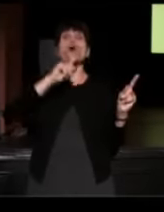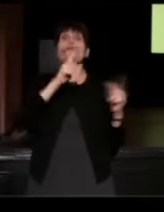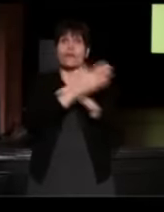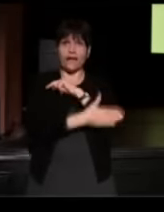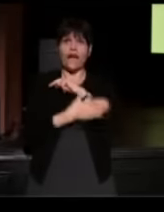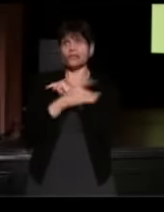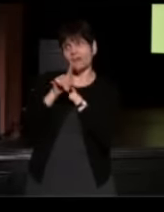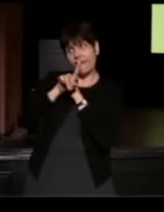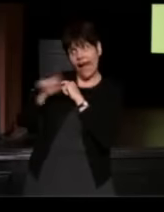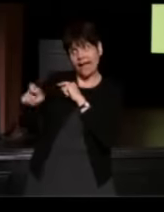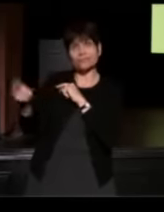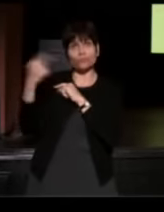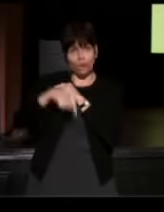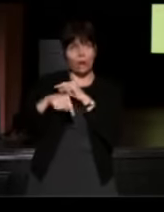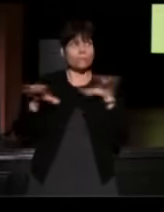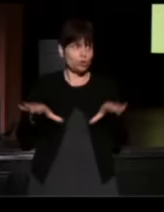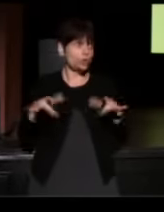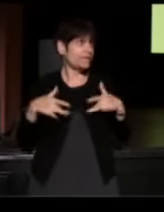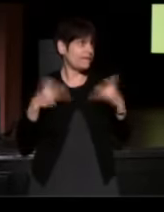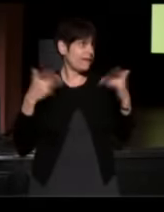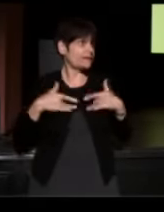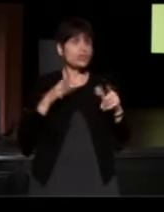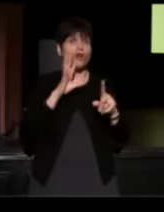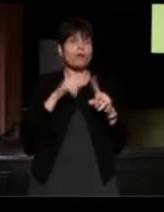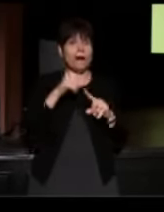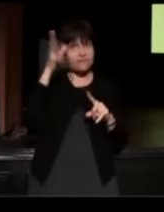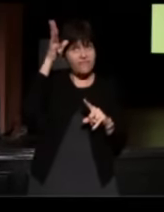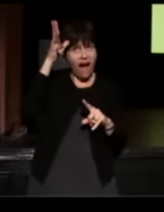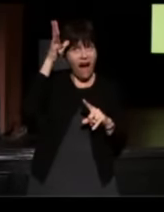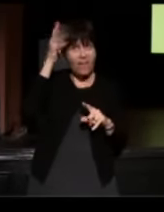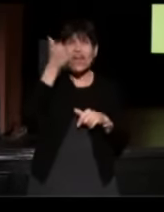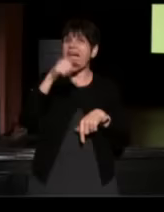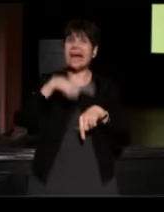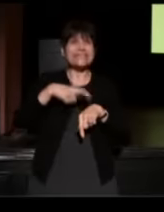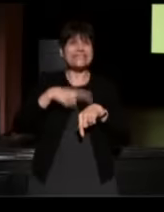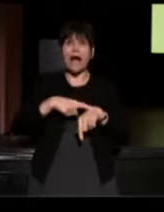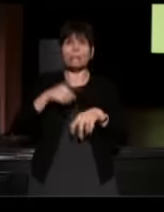and do an event to talk about his father anytime at the drop of a hat.